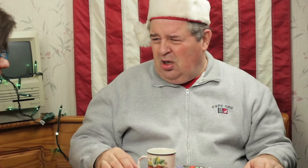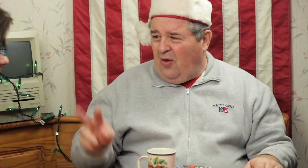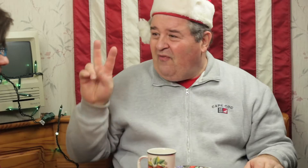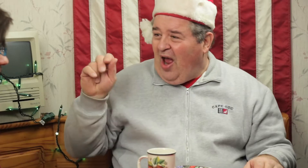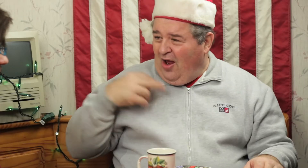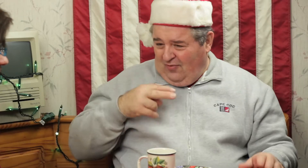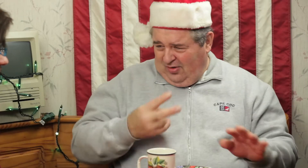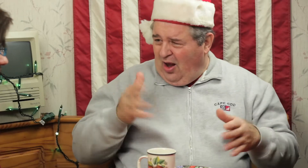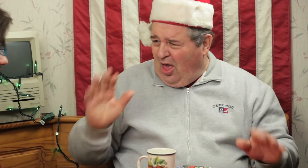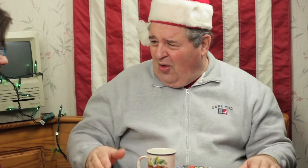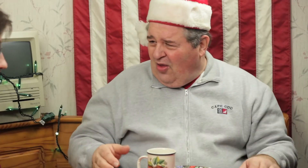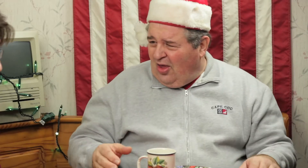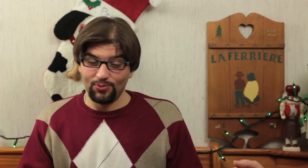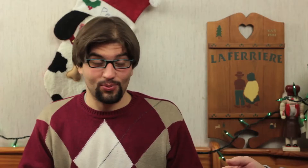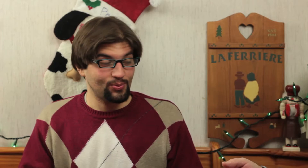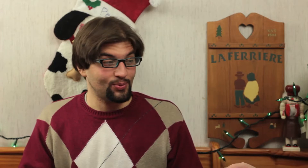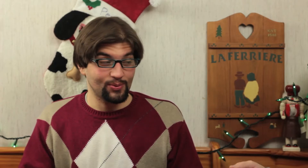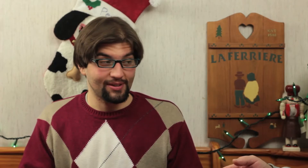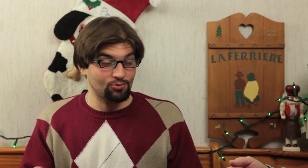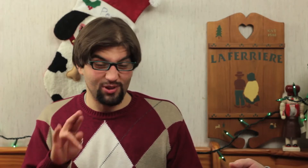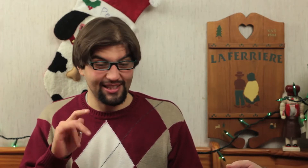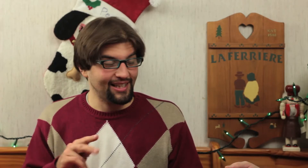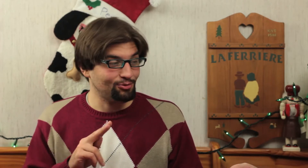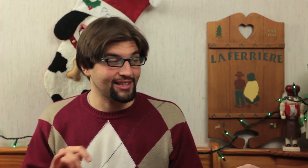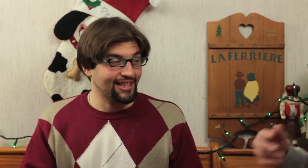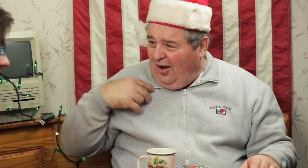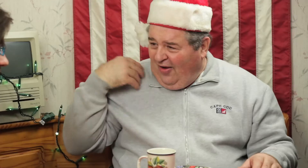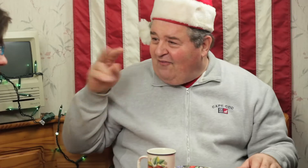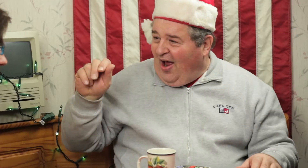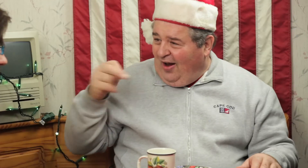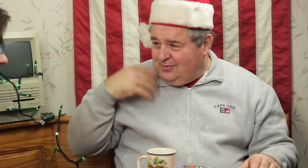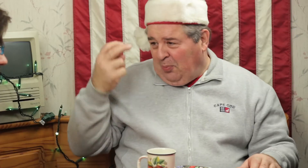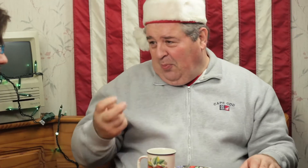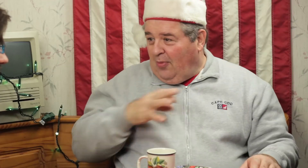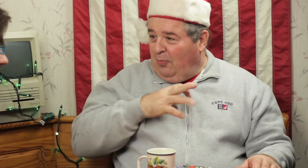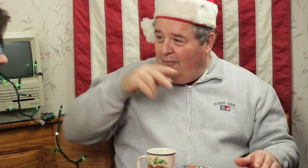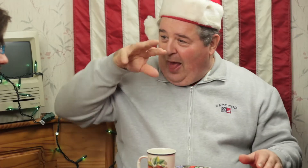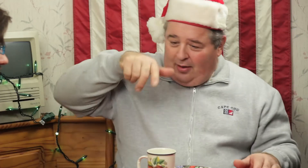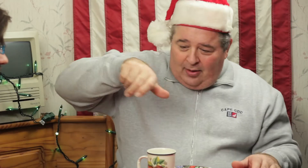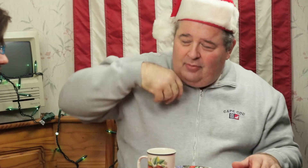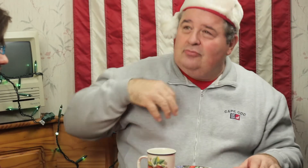A van is allowed. Risky, risky. Before I slept in the back. A cop put on a light.